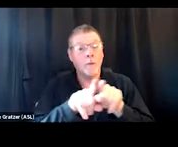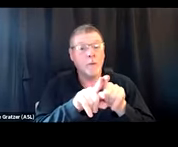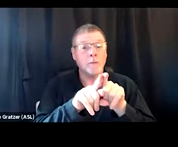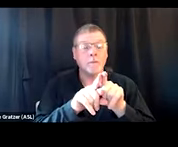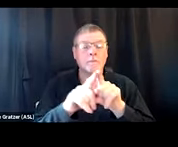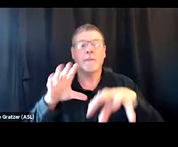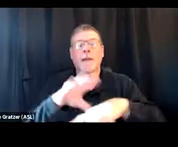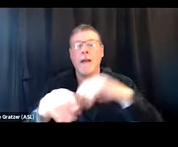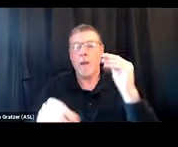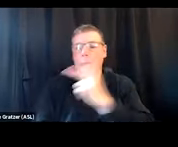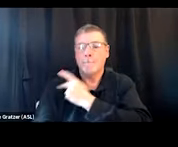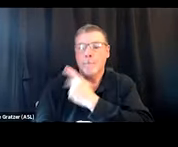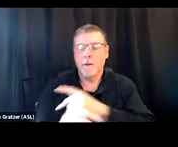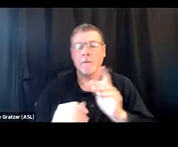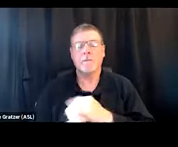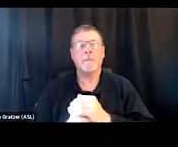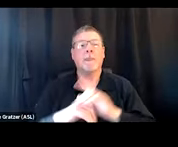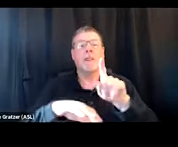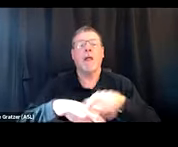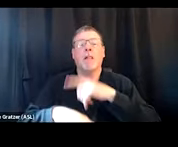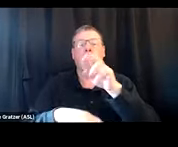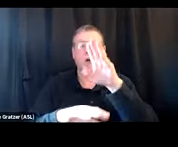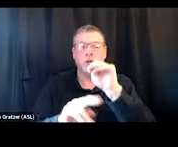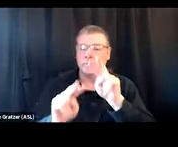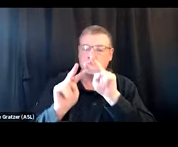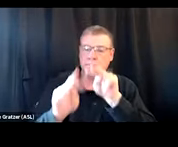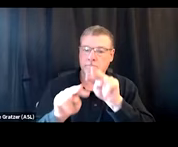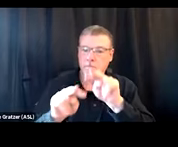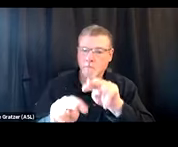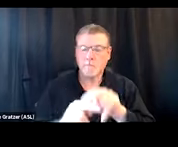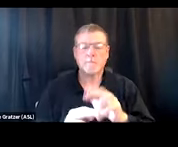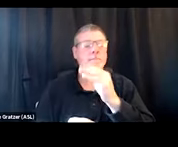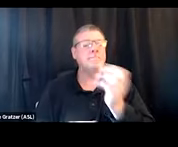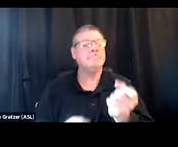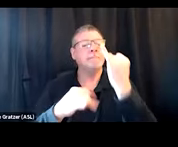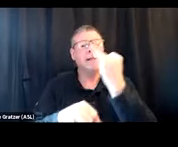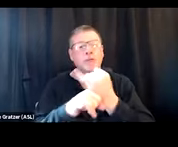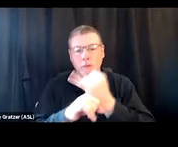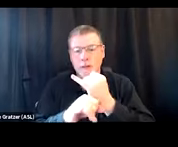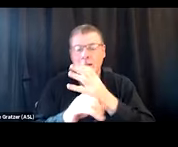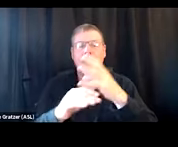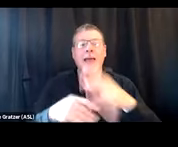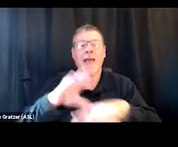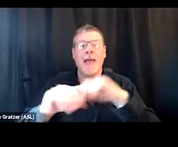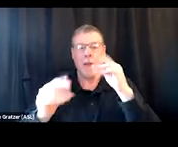outpatient long-term remission monitoring. And there are many residential and outpatient levels in between.